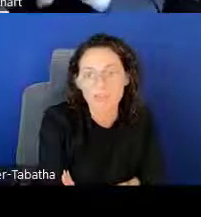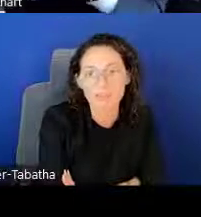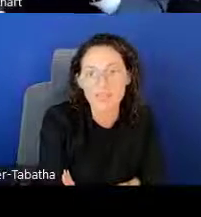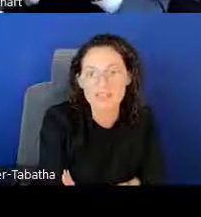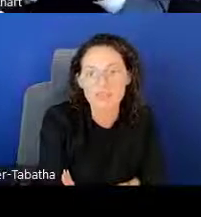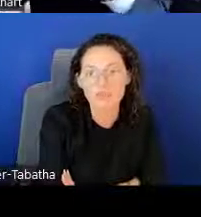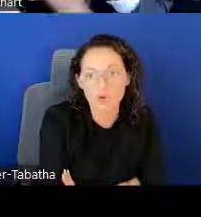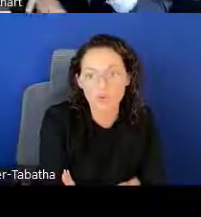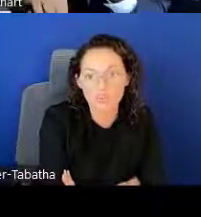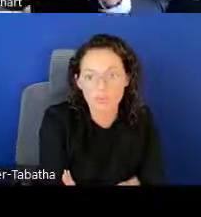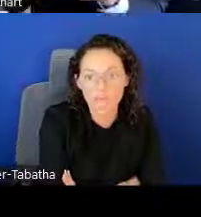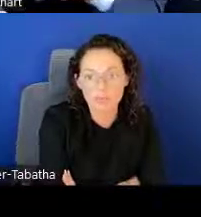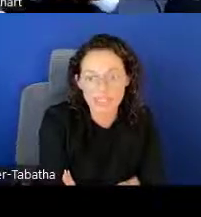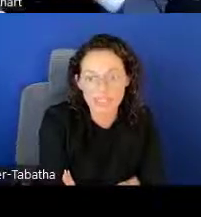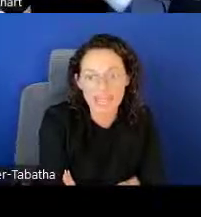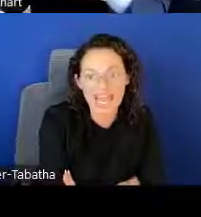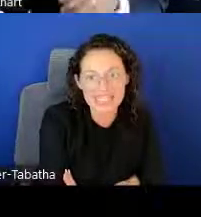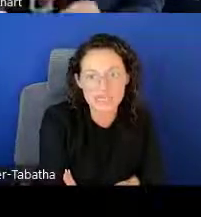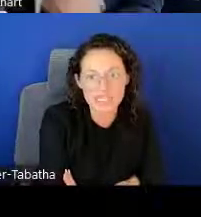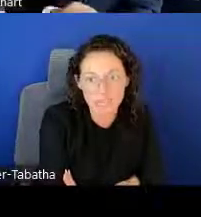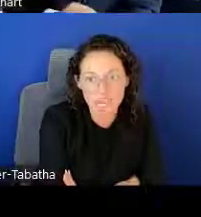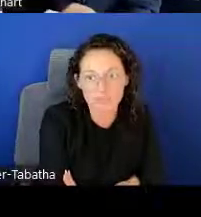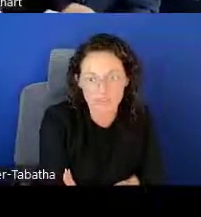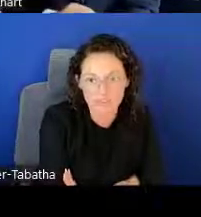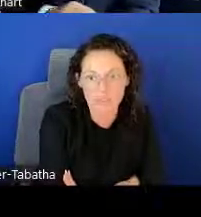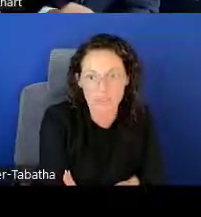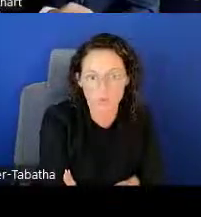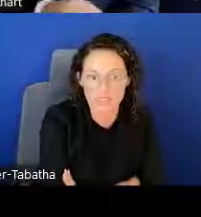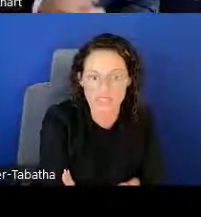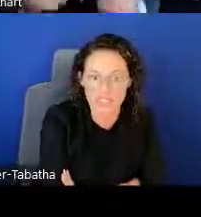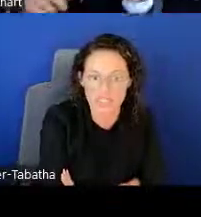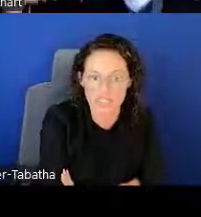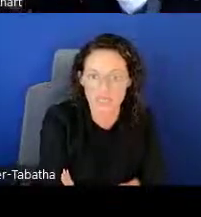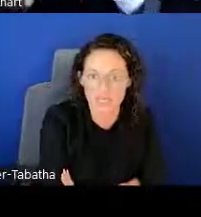The place of work with the applicant has to be a nonprofit organization.